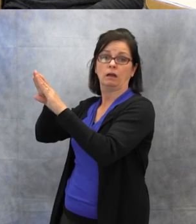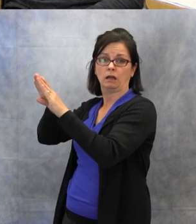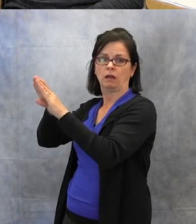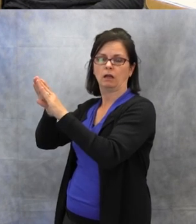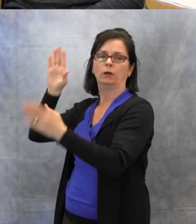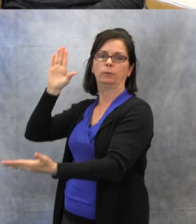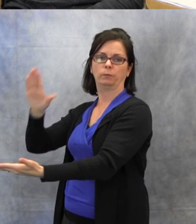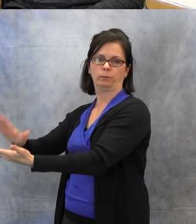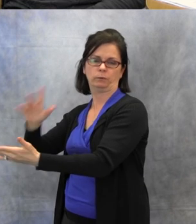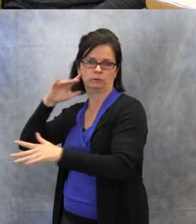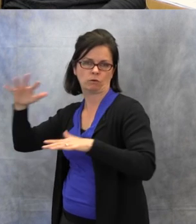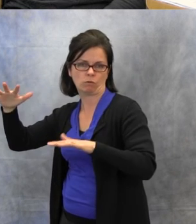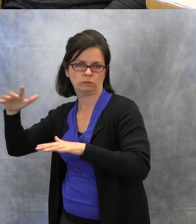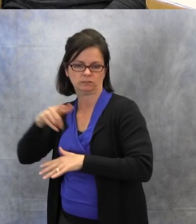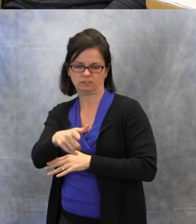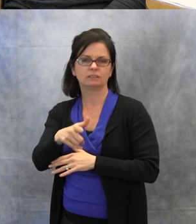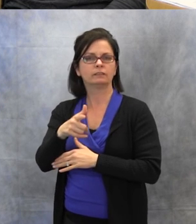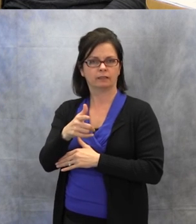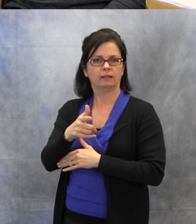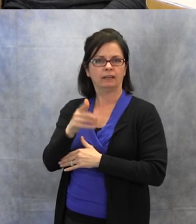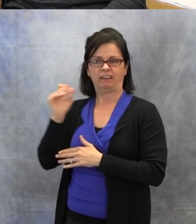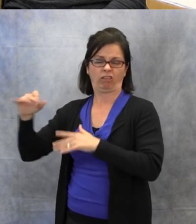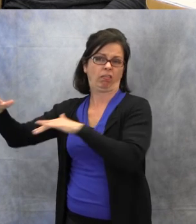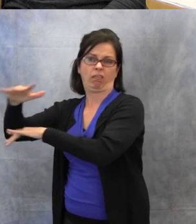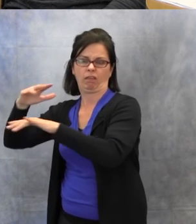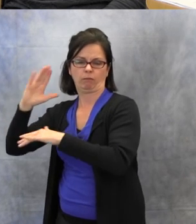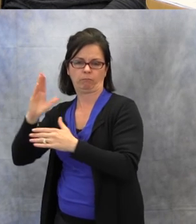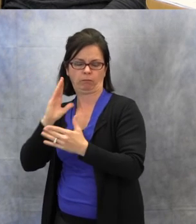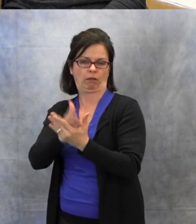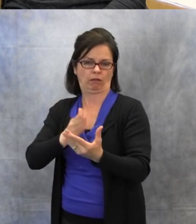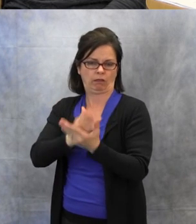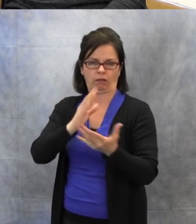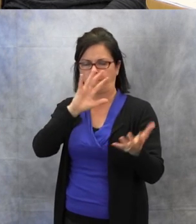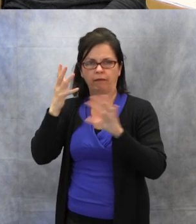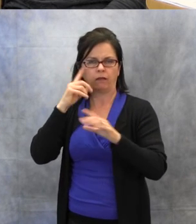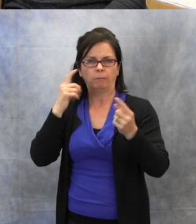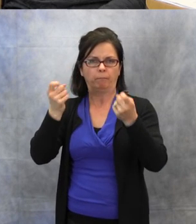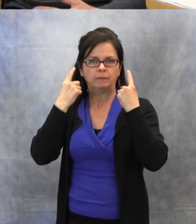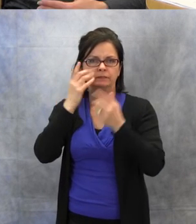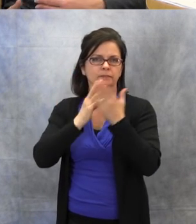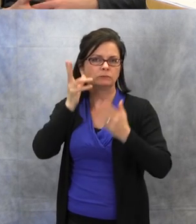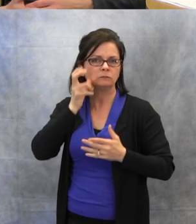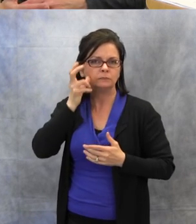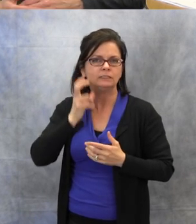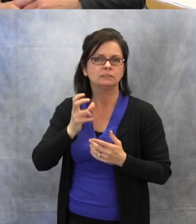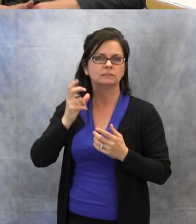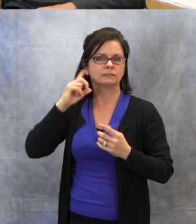and missing some speech sounds and conversations, that are happening. So just simply closing the door